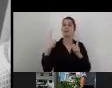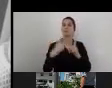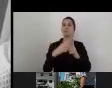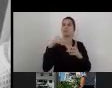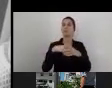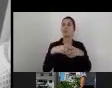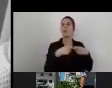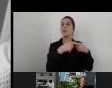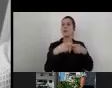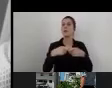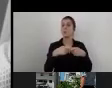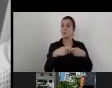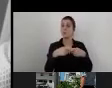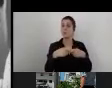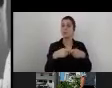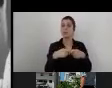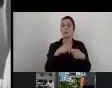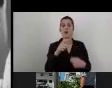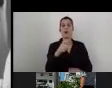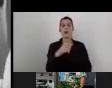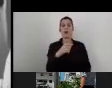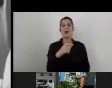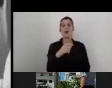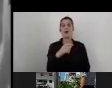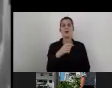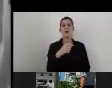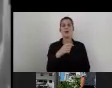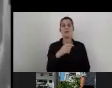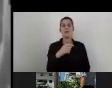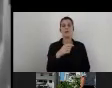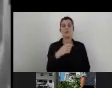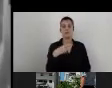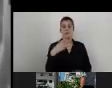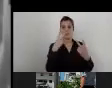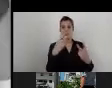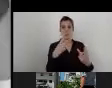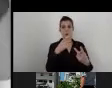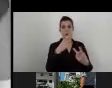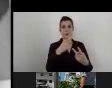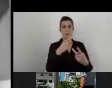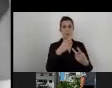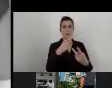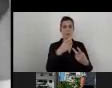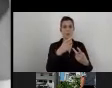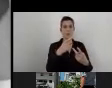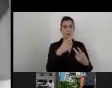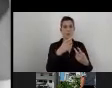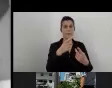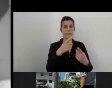So you can see the short passing here.